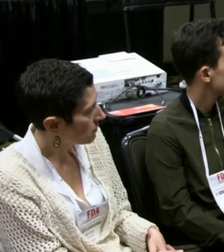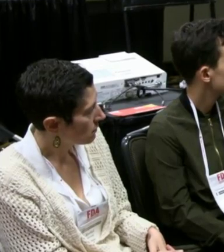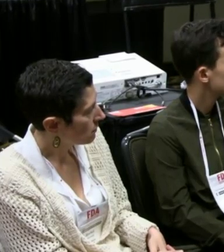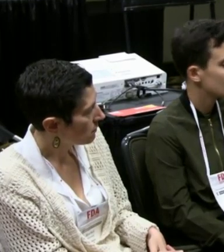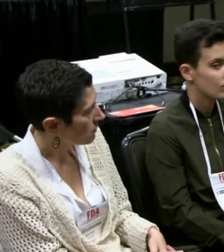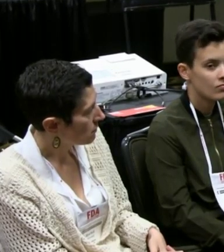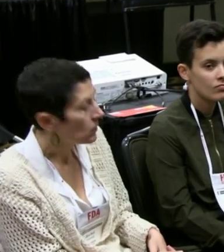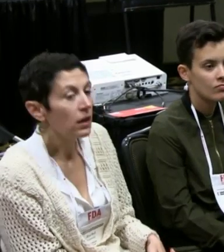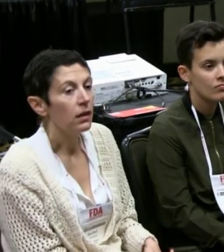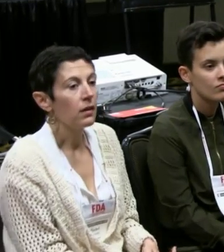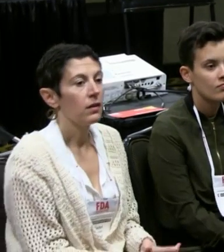so...